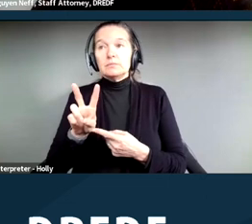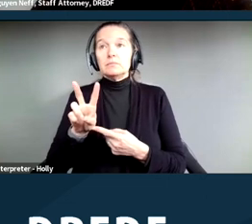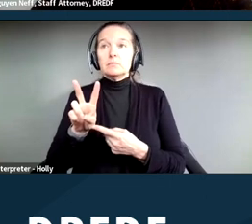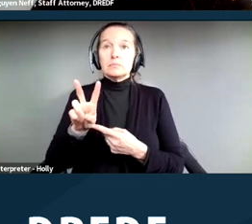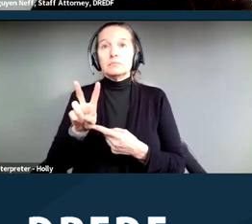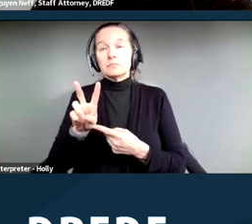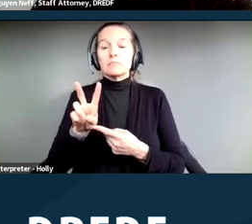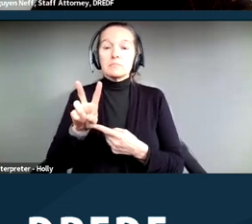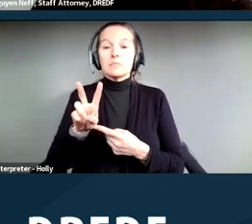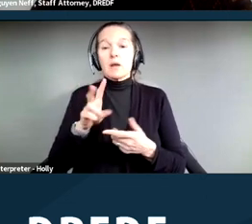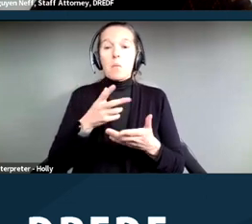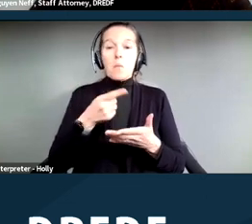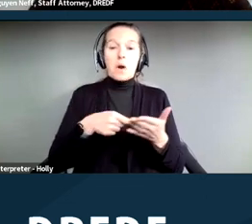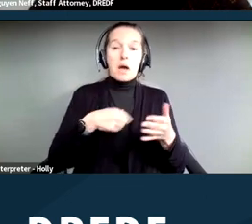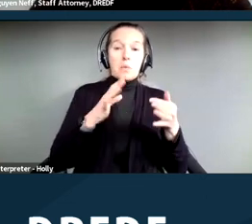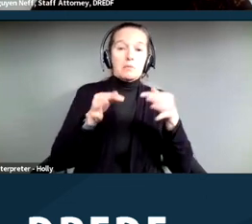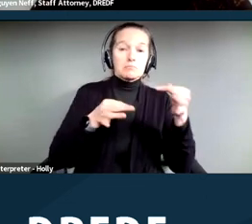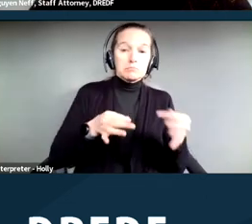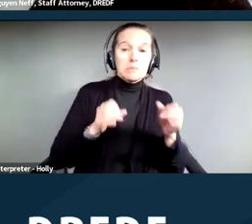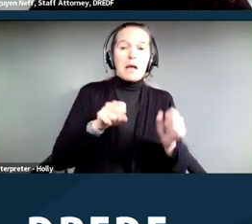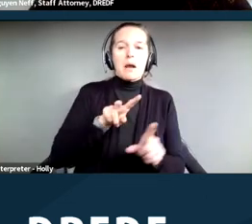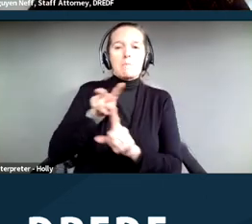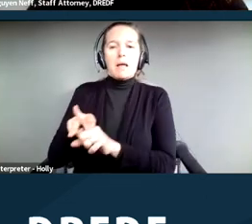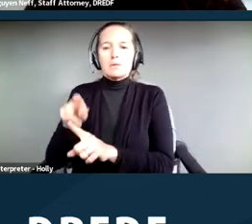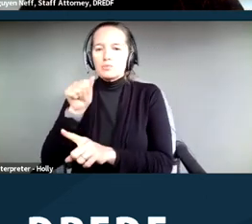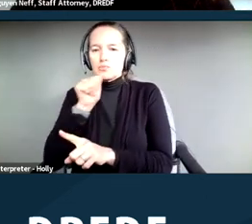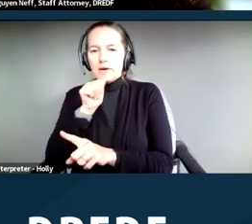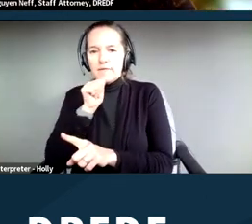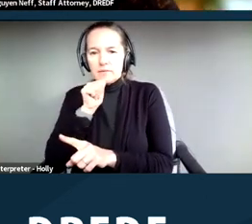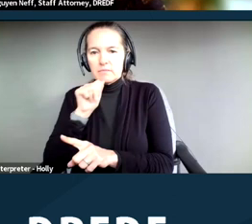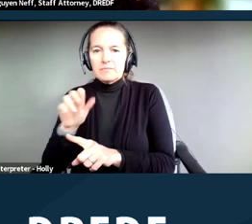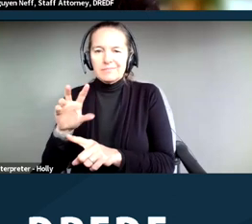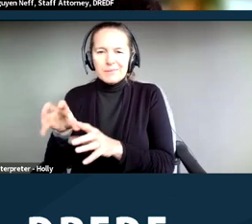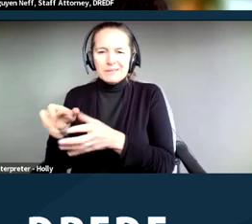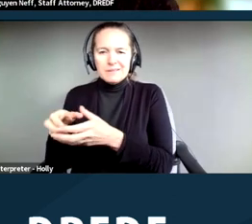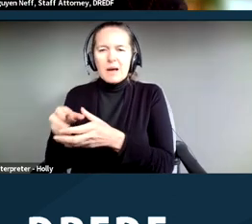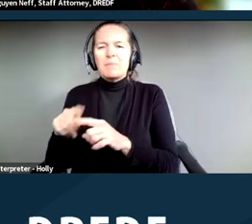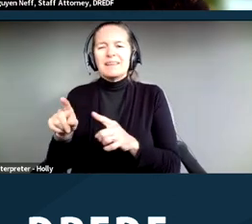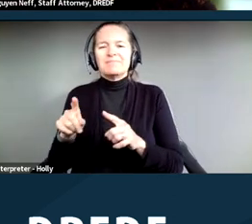apply to private entities, but there's some small differences. So, you know, you might want to kind